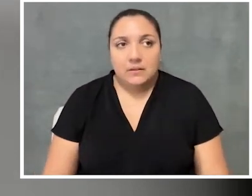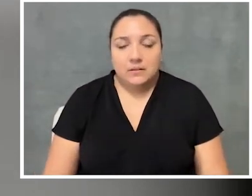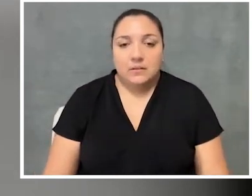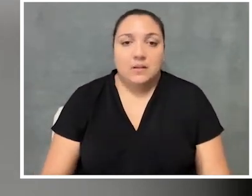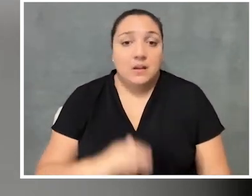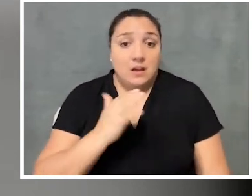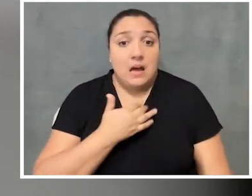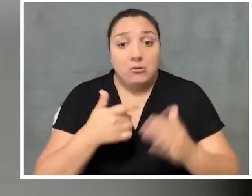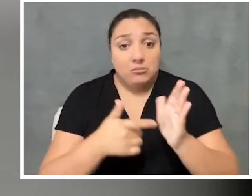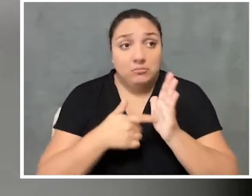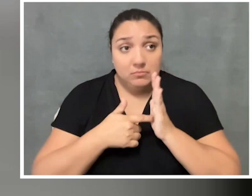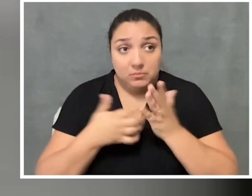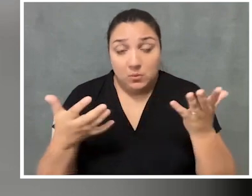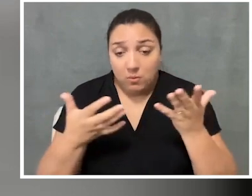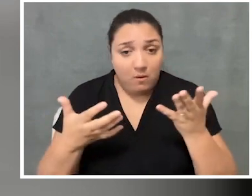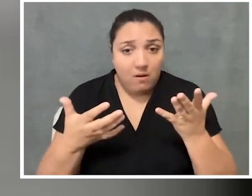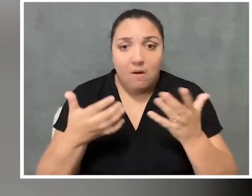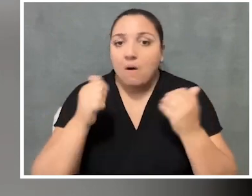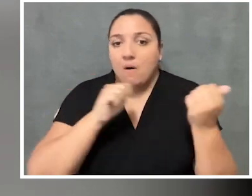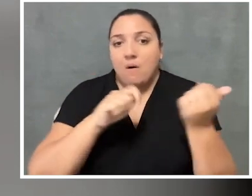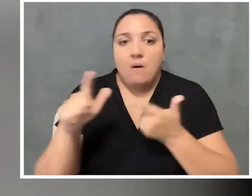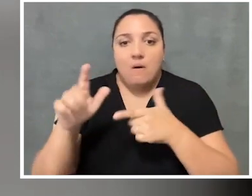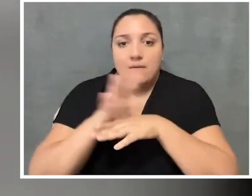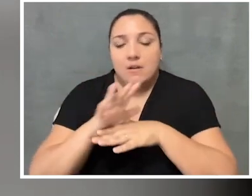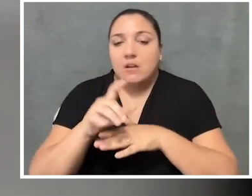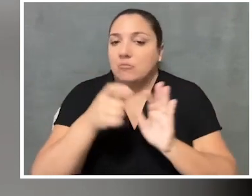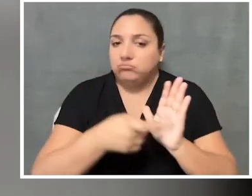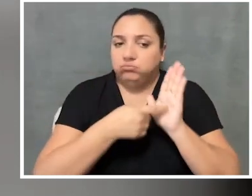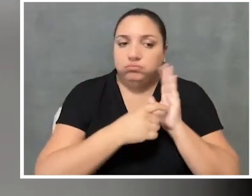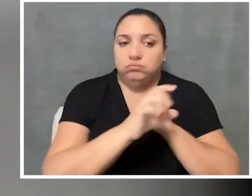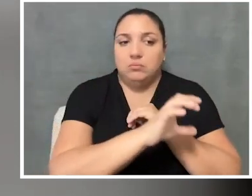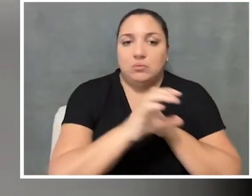our sort of guidelines are every video has to have captions and audio description.